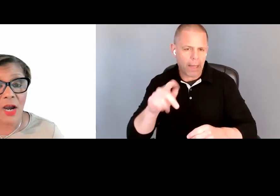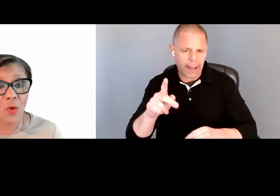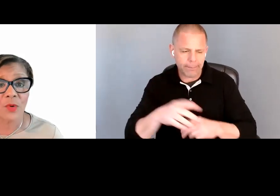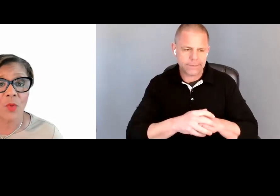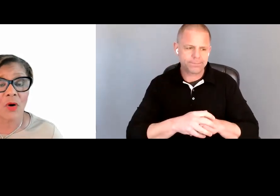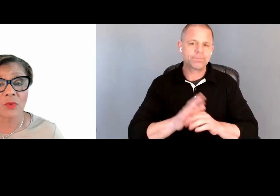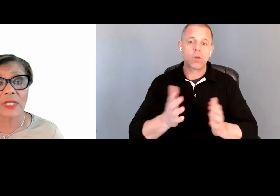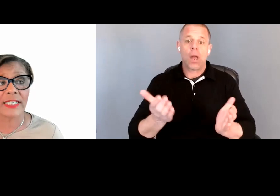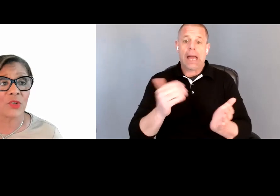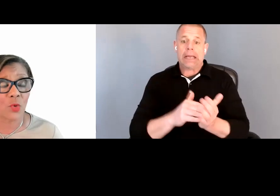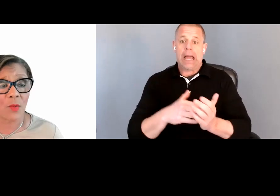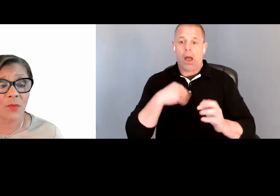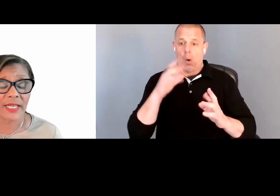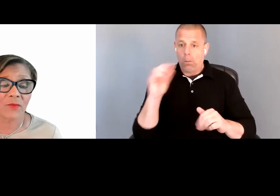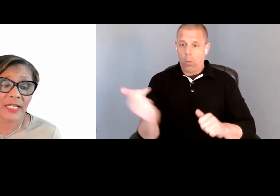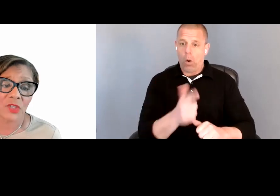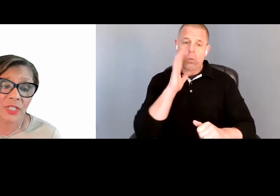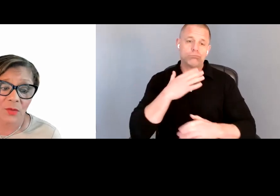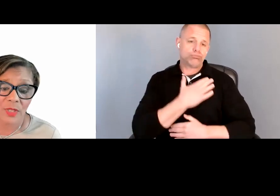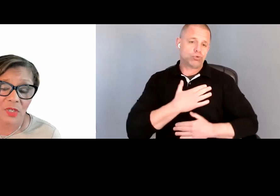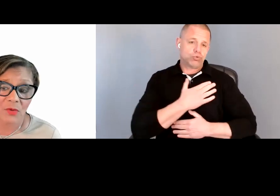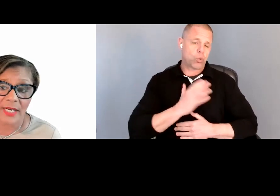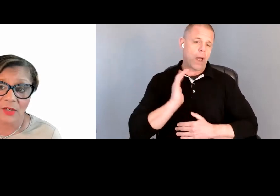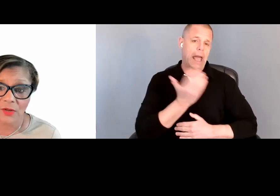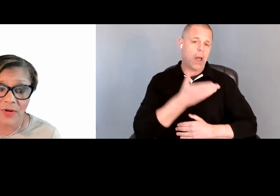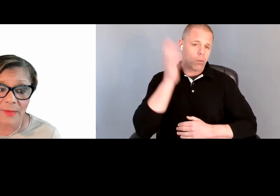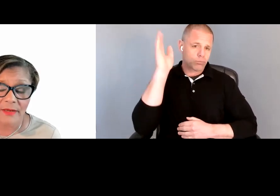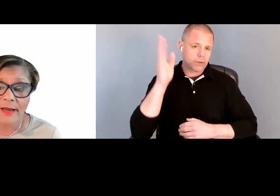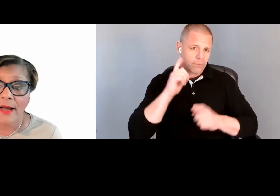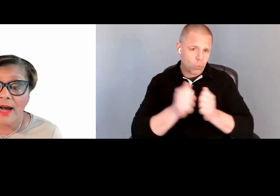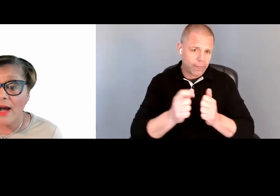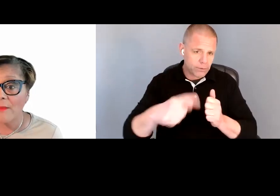I hope you all will really enjoy what we are getting ready to share with you and learn from it.